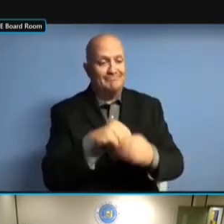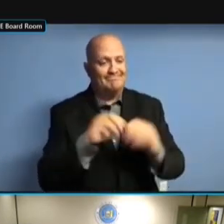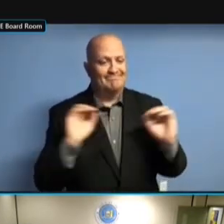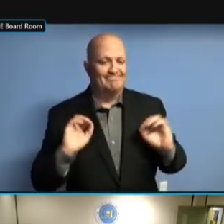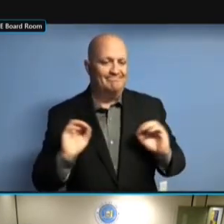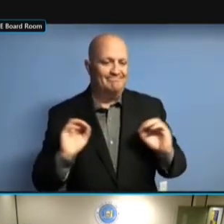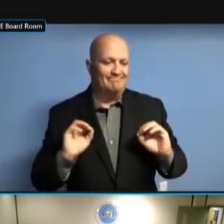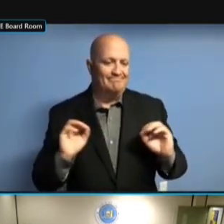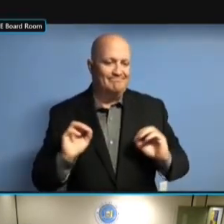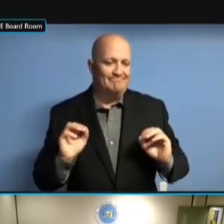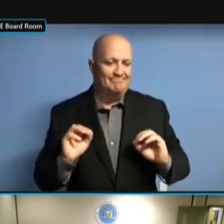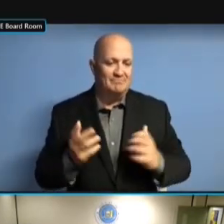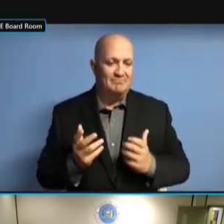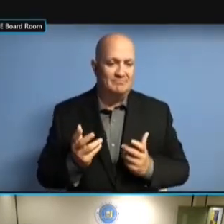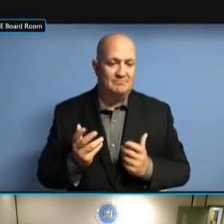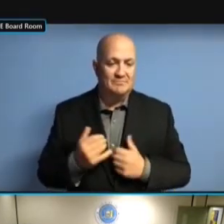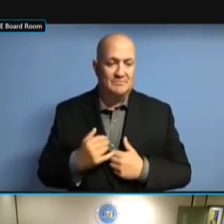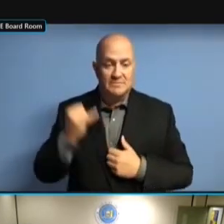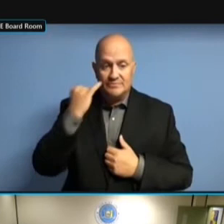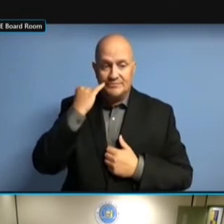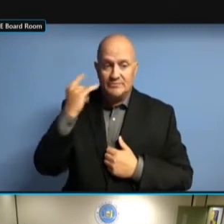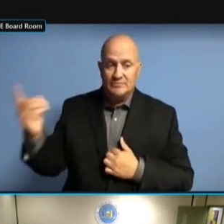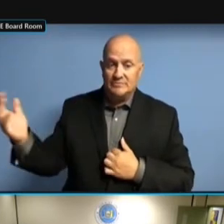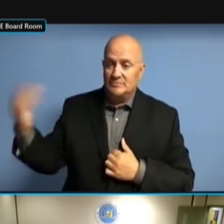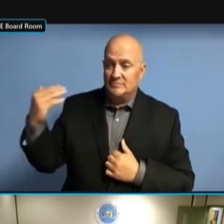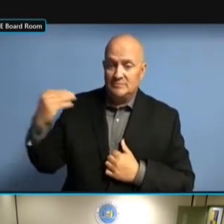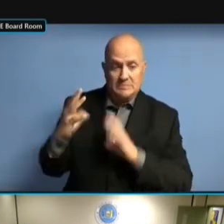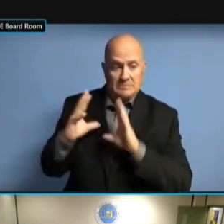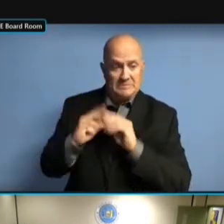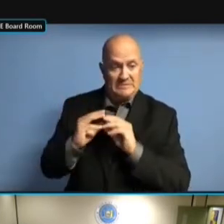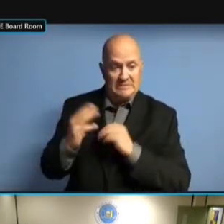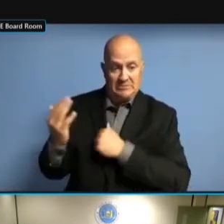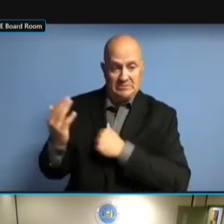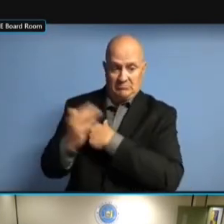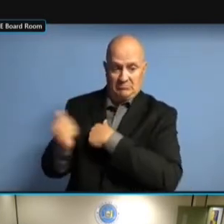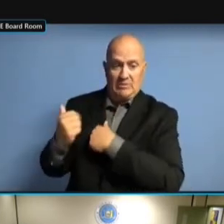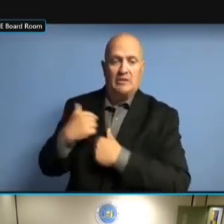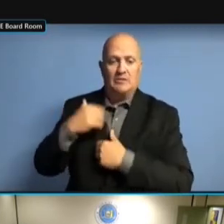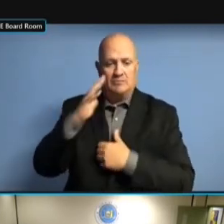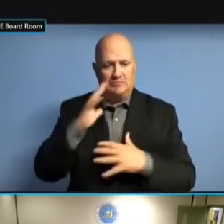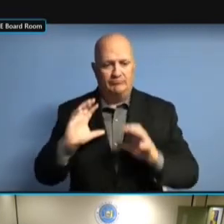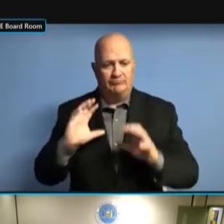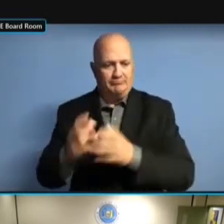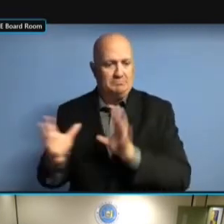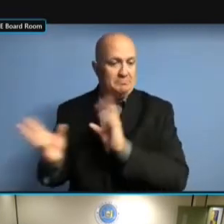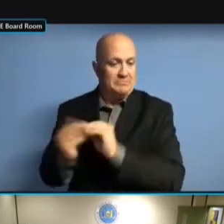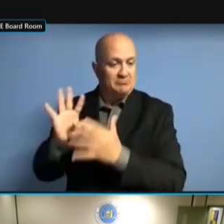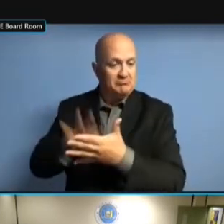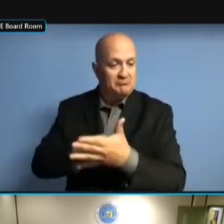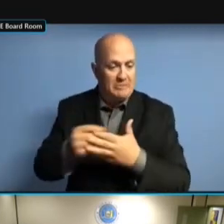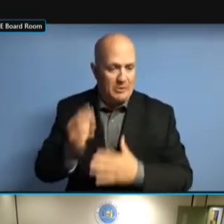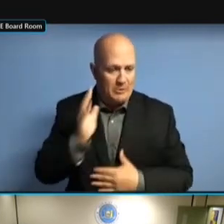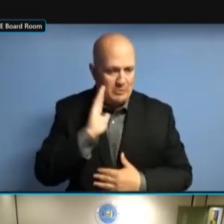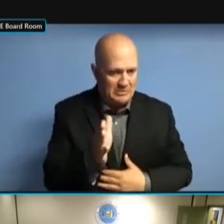REQUESTED TO DO SO. COMPLIANCE IS A LITTLE BIT COMPLIANCE IS A LITTLE BIT COMPLIANCE IS A LITTLE BIT UNDERWATER. UNDERWATER. UNDERWATER. THEY'RE UNDERWATER. THEY'RE PULLING UNDERWATER. THEY'RE PULLING DOUBLE UNDERWATER. THEY'RE PULLING DOUBLE DUTY UNDERWATER. THEY'RE PULLING DOUBLE DUTY WITH THEY'RE PULLING DOUBLE DUTY WITH THEY'RE PULLING DOUBLE DUTY WITH A THEY'RE PULLING DOUBLE DUTY WITH A LOT THEY'RE PULLING DOUBLE DUTY WITH A LOT OF THEY'RE PULLING DOUBLE DUTY WITH A LOT OF THE THEY'RE PULLING DOUBLE DUTY WITH A LOT OF THE PEOPLE THEY'RE PULLING DOUBLE DUTY WITH A LOT OF THE PEOPLE THAT THEY'RE PULLING DOUBLE DUTY WITH A LOT OF THE PEOPLE THAT RETIRED A LOT OF THE PEOPLE THAT RETIRED A LOT OF THE PEOPLE THAT RETIRED THAT A LOT OF THE PEOPLE THAT RETIRED THAT WERE A LOT OF THE PEOPLE THAT RETIRED THAT WERE IN A LOT OF THE PEOPLE THAT RETIRED THAT WERE IN THE A LOT OF THE PEOPLE THAT RETIRED THAT WERE IN THE PROCESS A LOT OF THE PEOPLE THAT RETIRED THAT WERE IN THE PROCESS OF THAT WERE IN THE PROCESS OF THAT WERE IN THE PROCESS OF REPLACING. REPLACING. REPLACING. SOME REPLACING. SOME PEOPLE REPLACING. SOME PEOPLE HAVE REPLACING. SOME PEOPLE HAVE MOVED